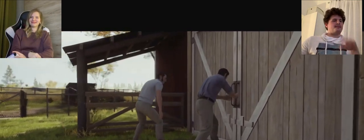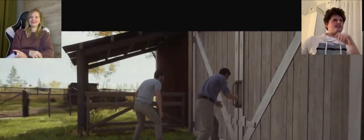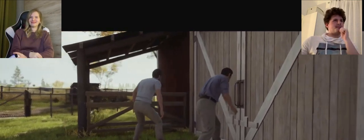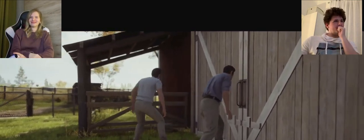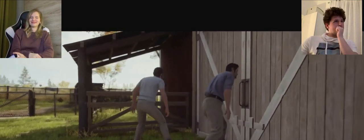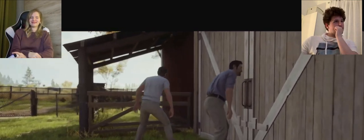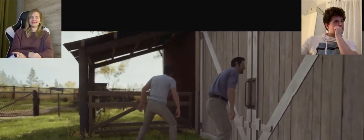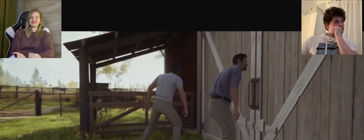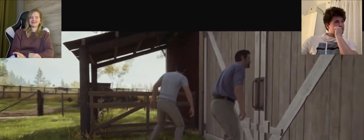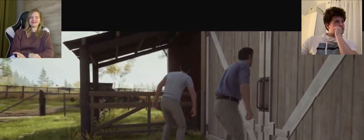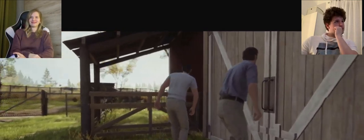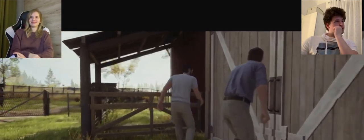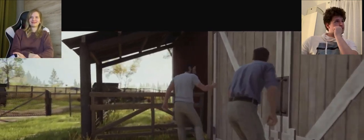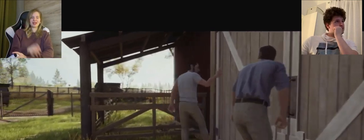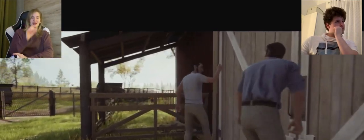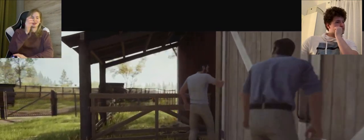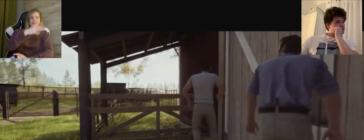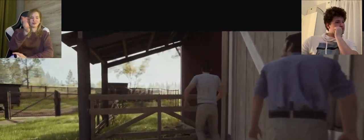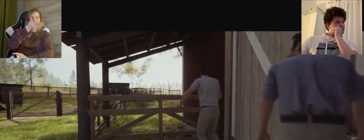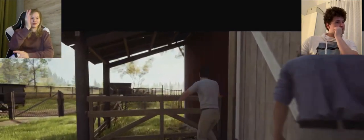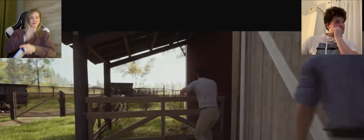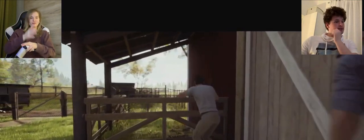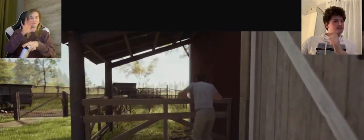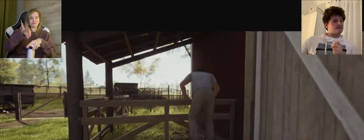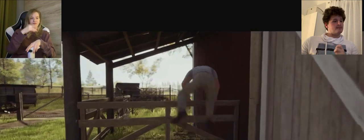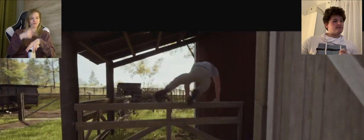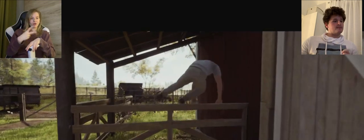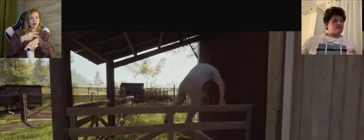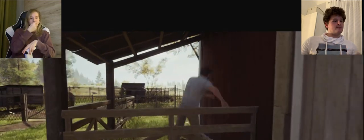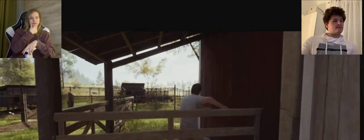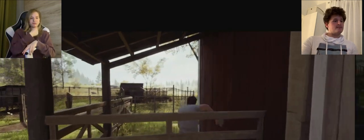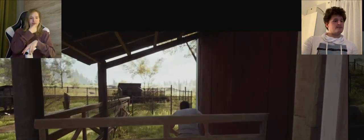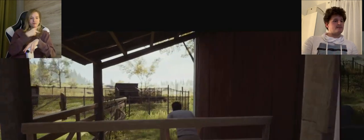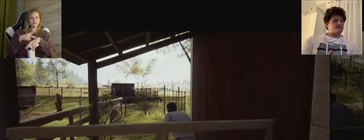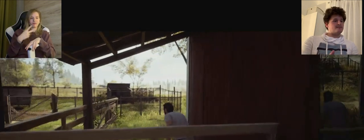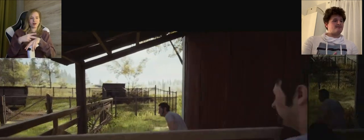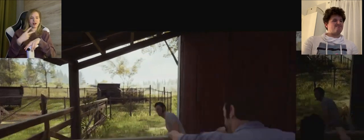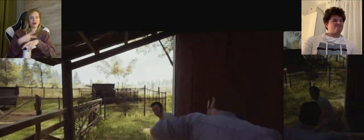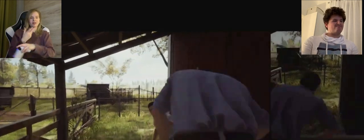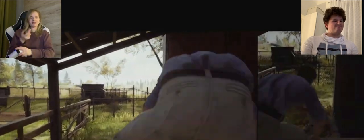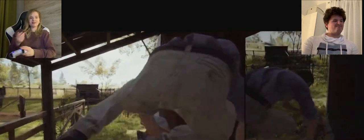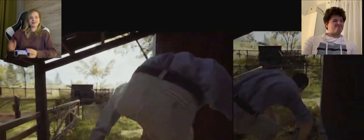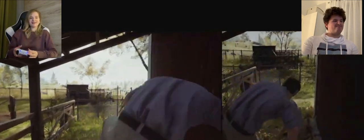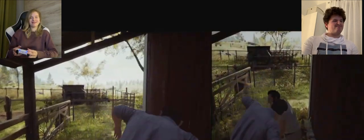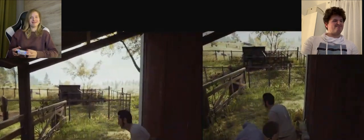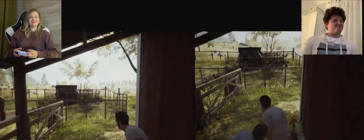K: We've already picked the decision twice. Vin